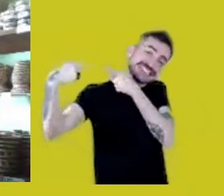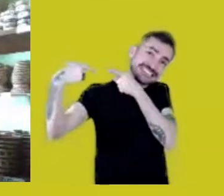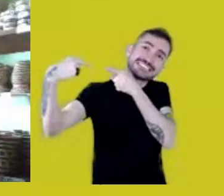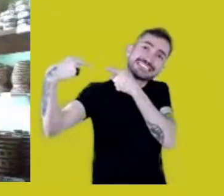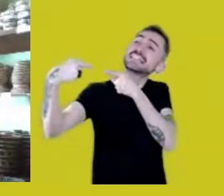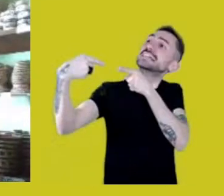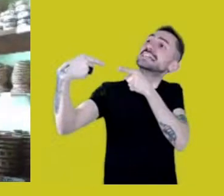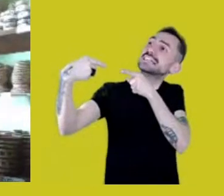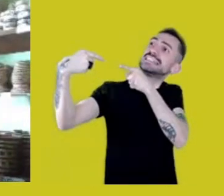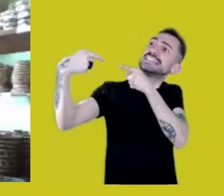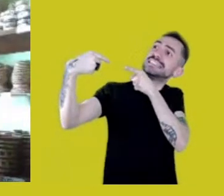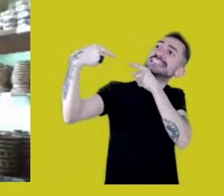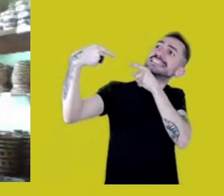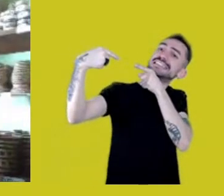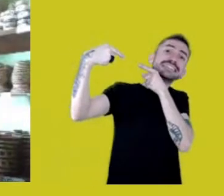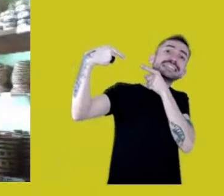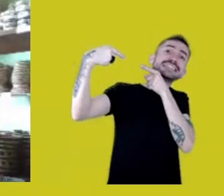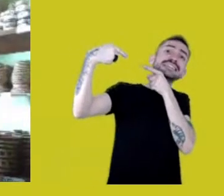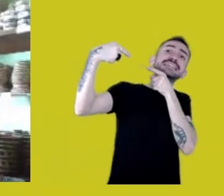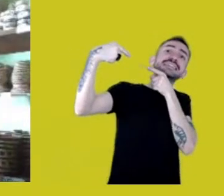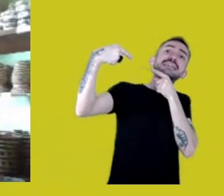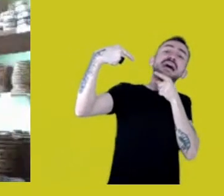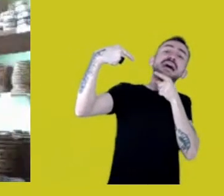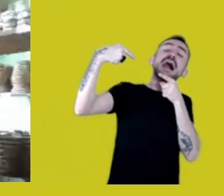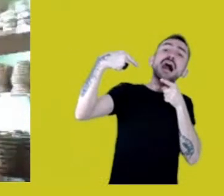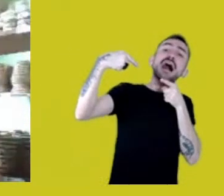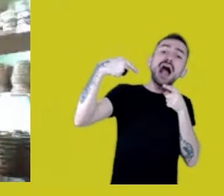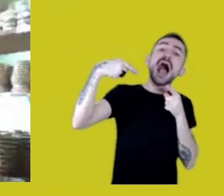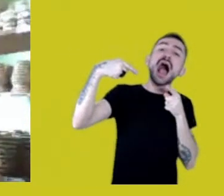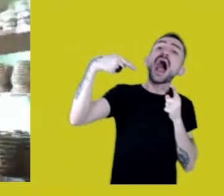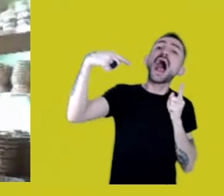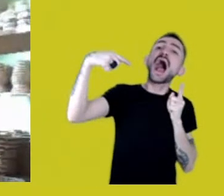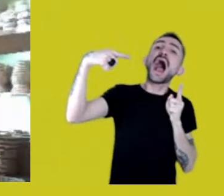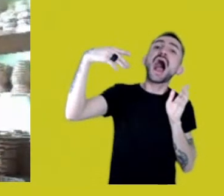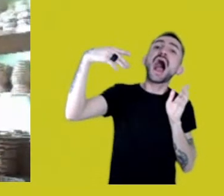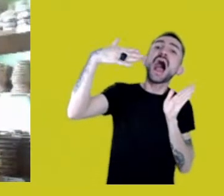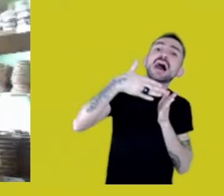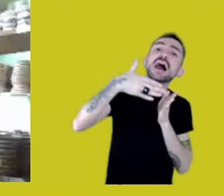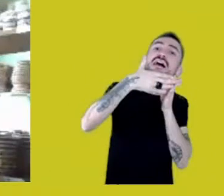back to the Negro River,